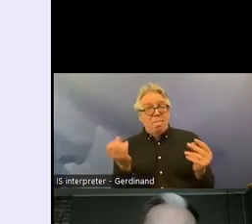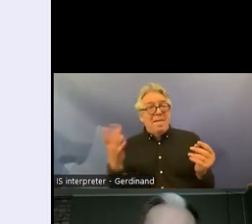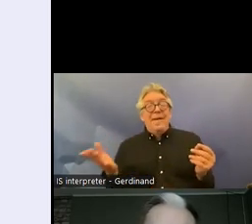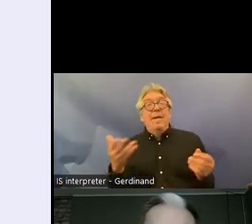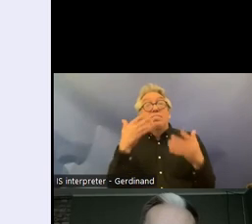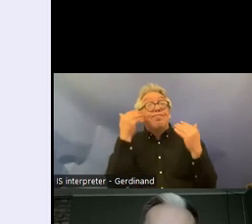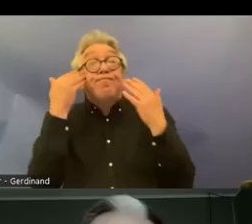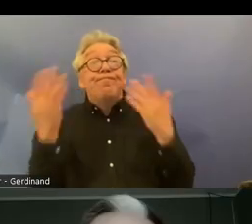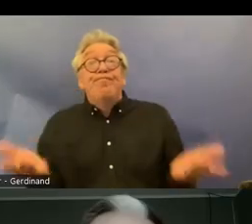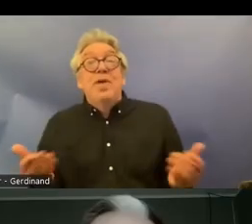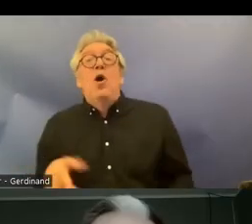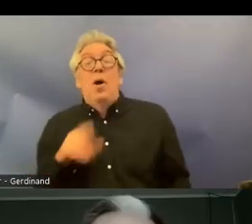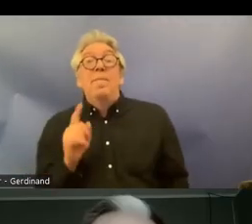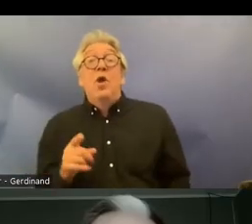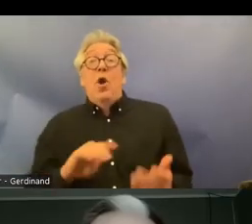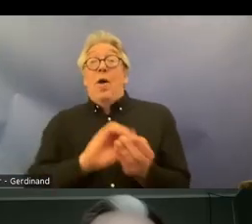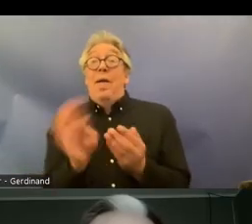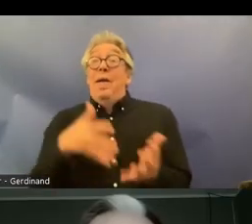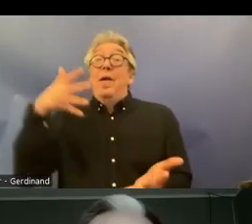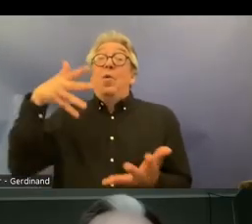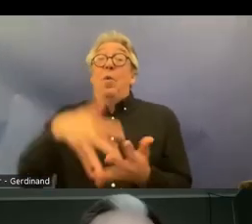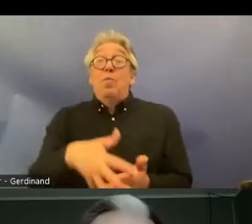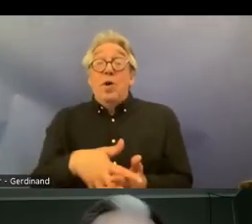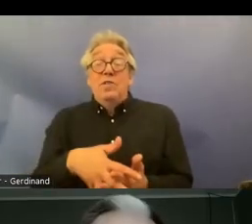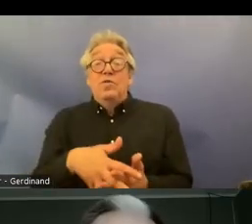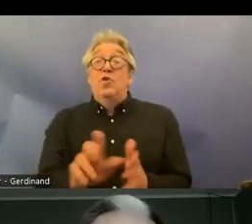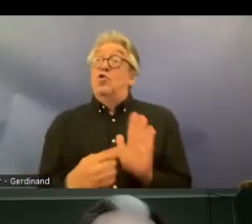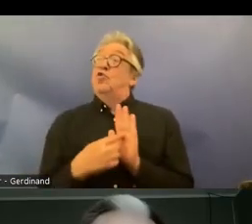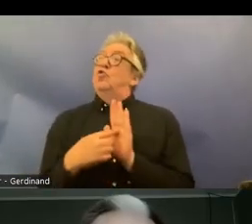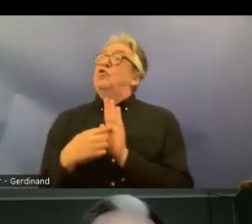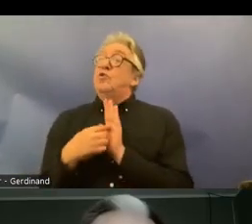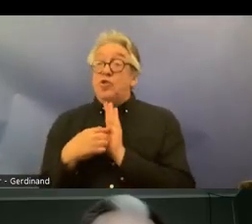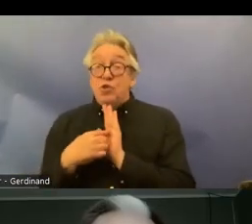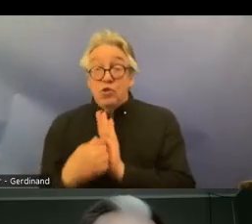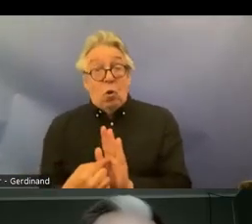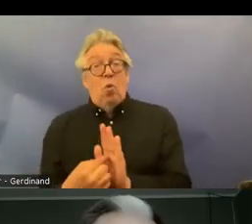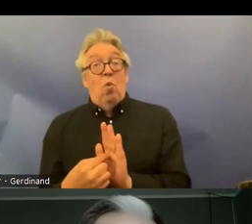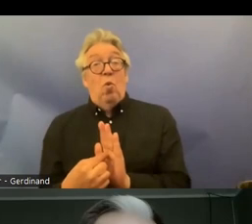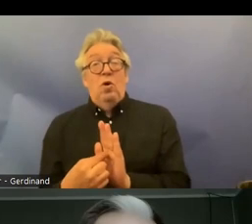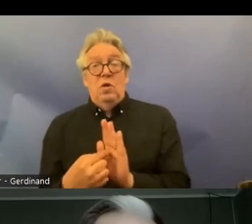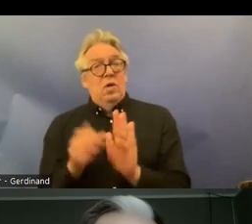corporation can send a signal of of the importance of Rights of persons with